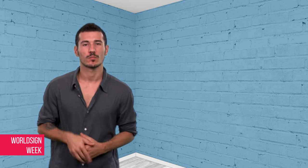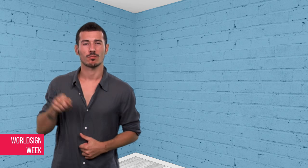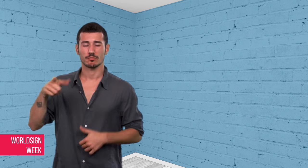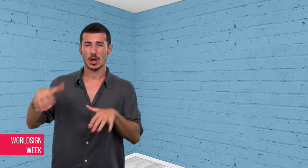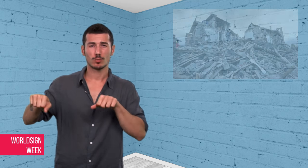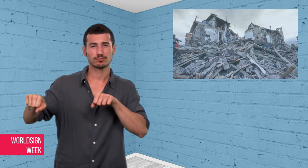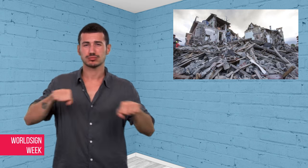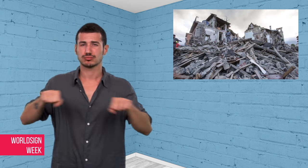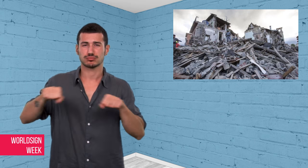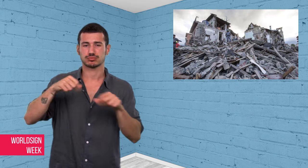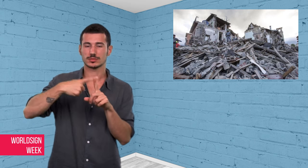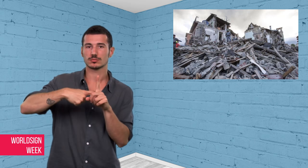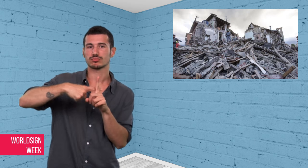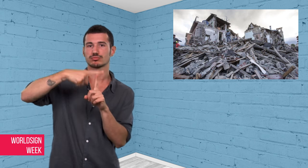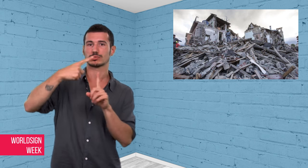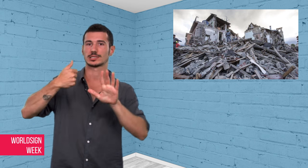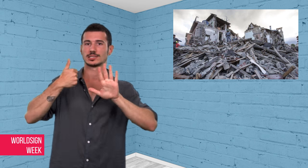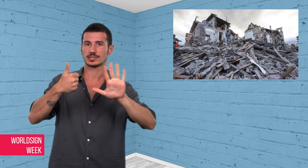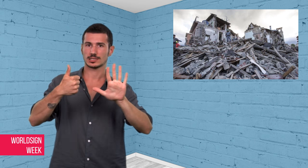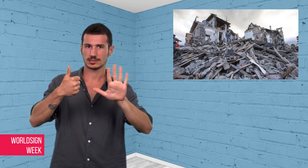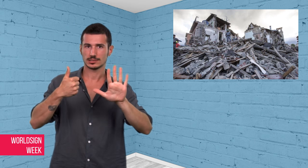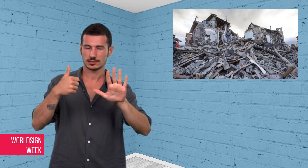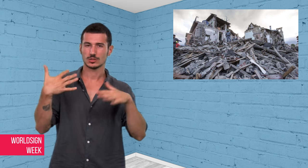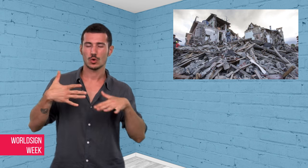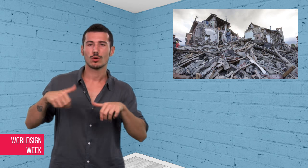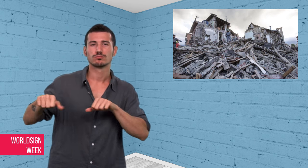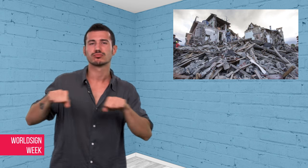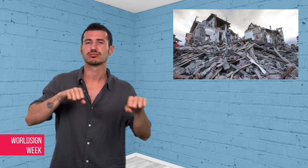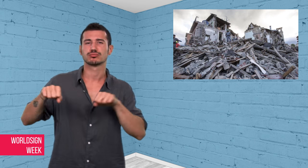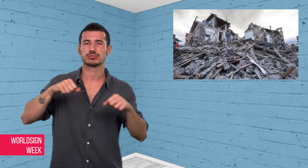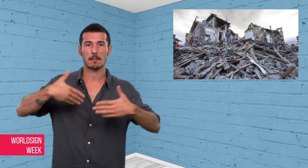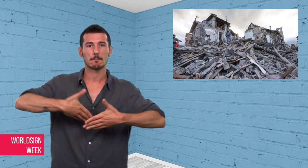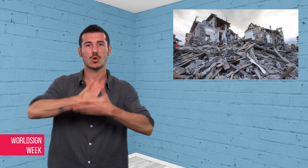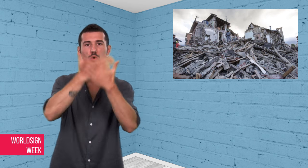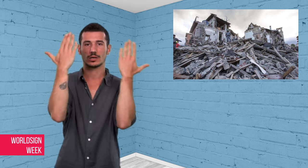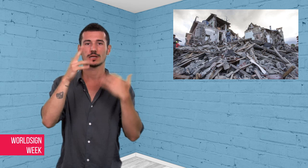At 3:36, a Magnitude 6 earthquake struck and